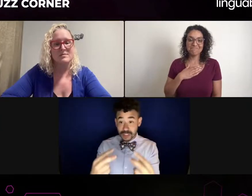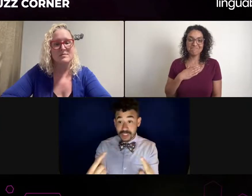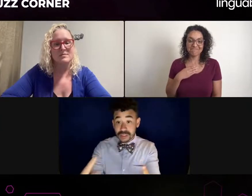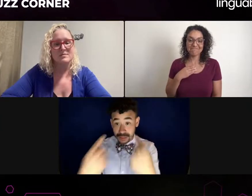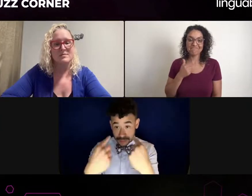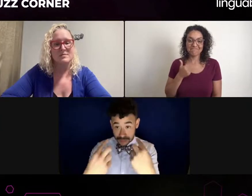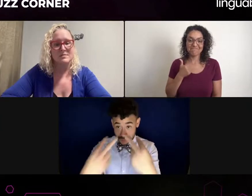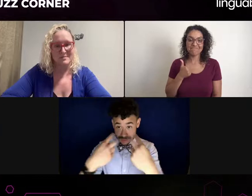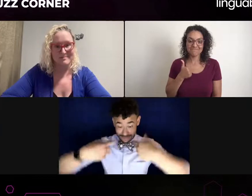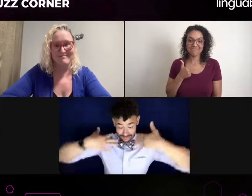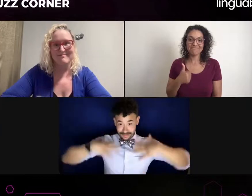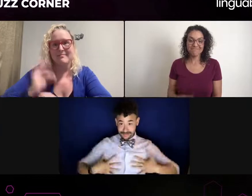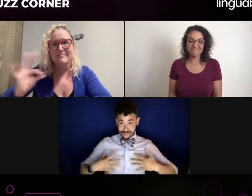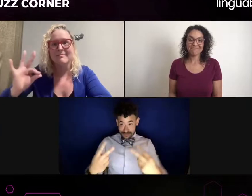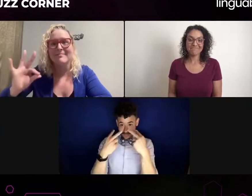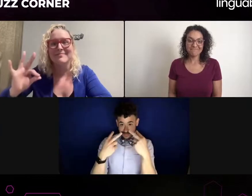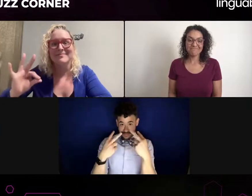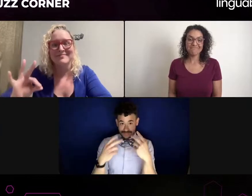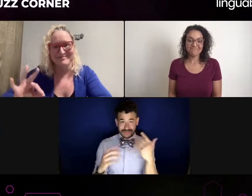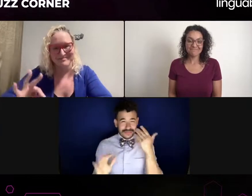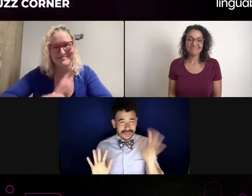I think the drinks I had before Happy Hour helped a little bit.